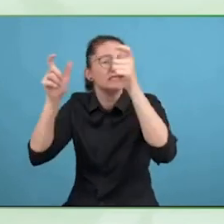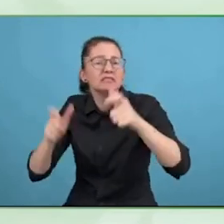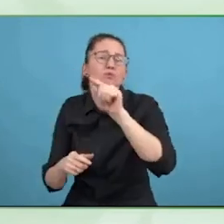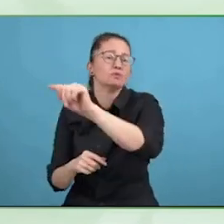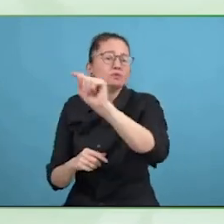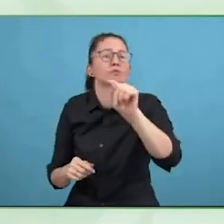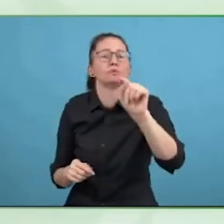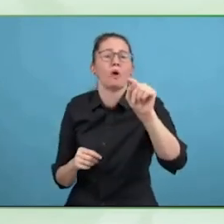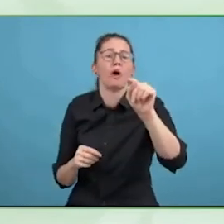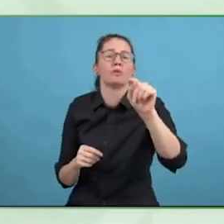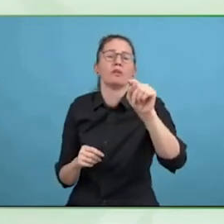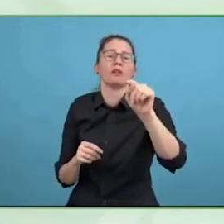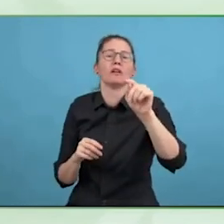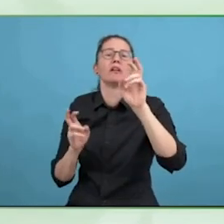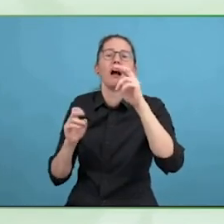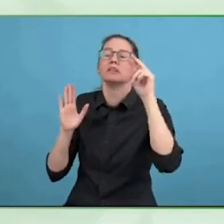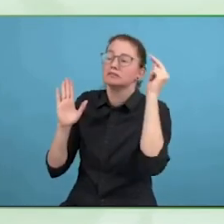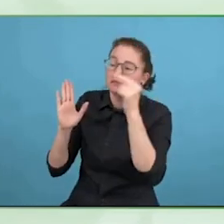The other point that you made was looking at the different